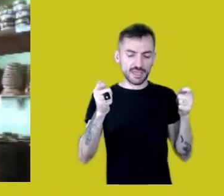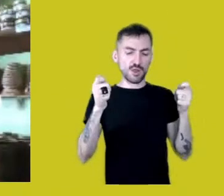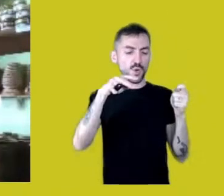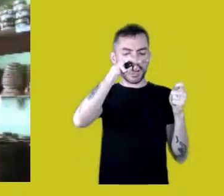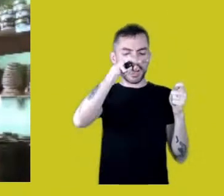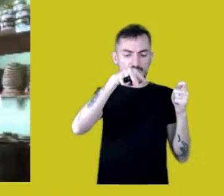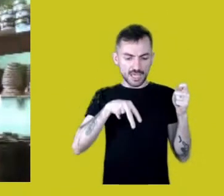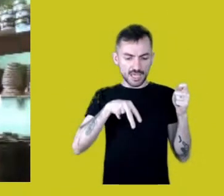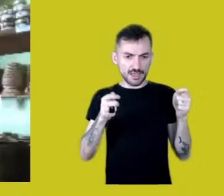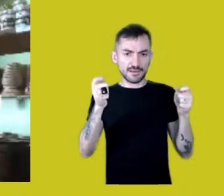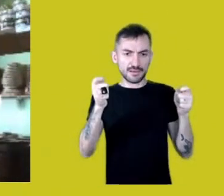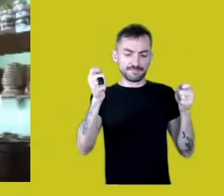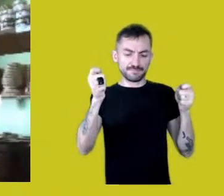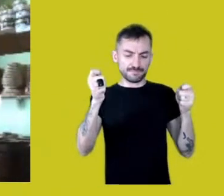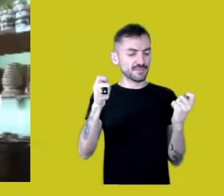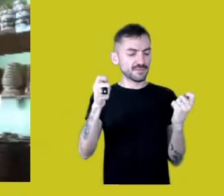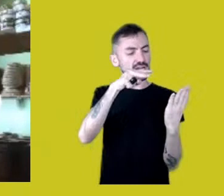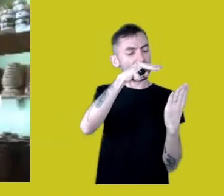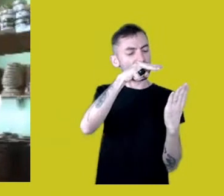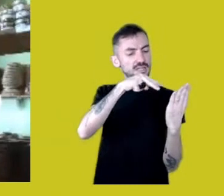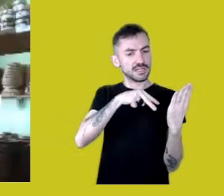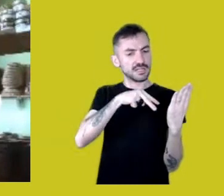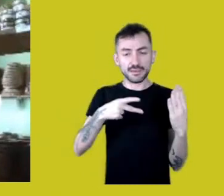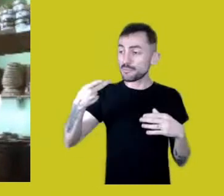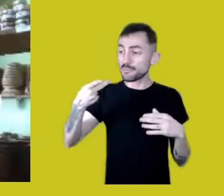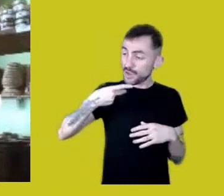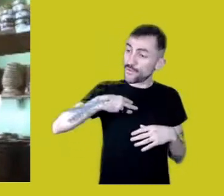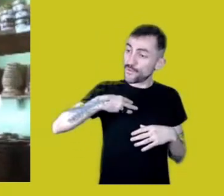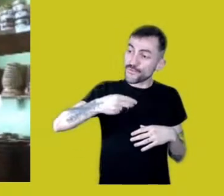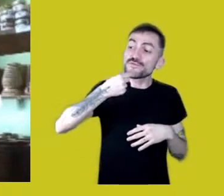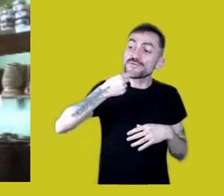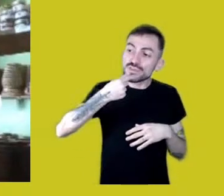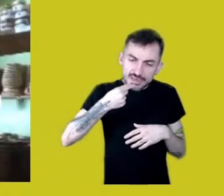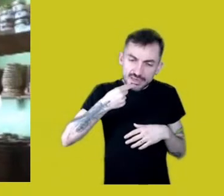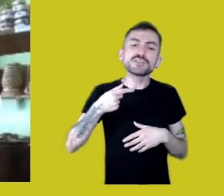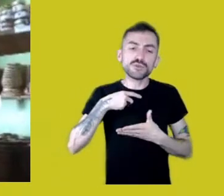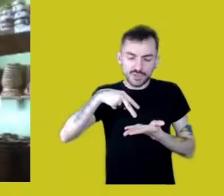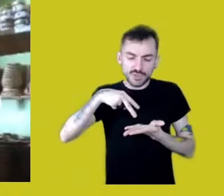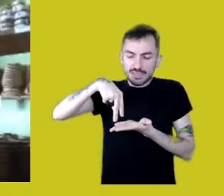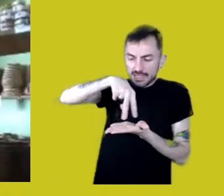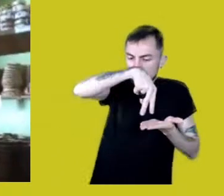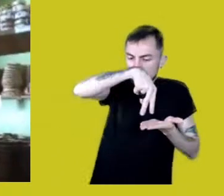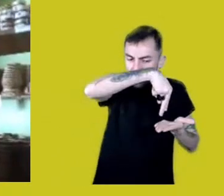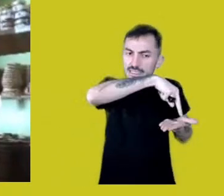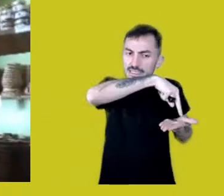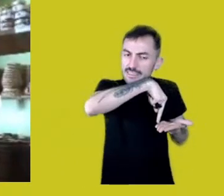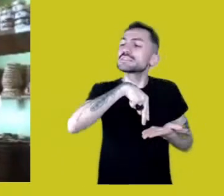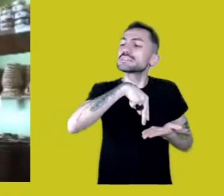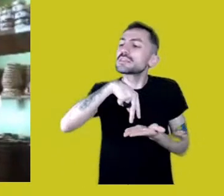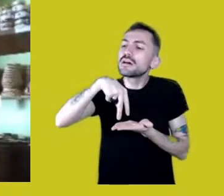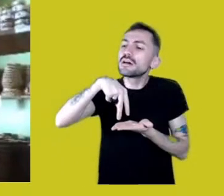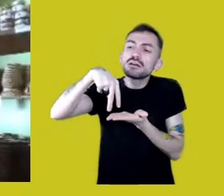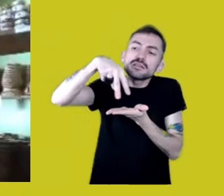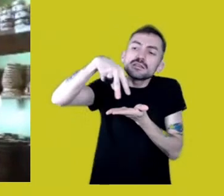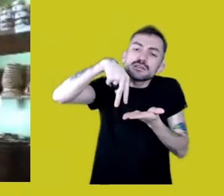My son did a dance presenting the figure of the big snake,